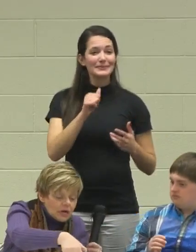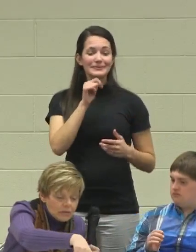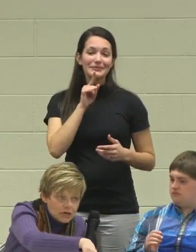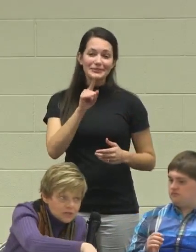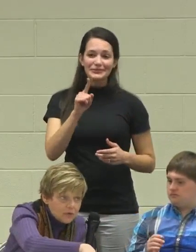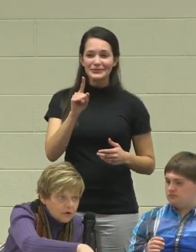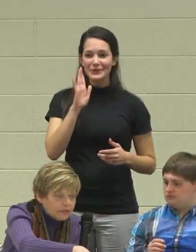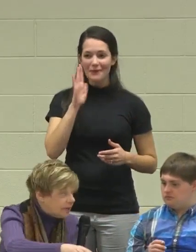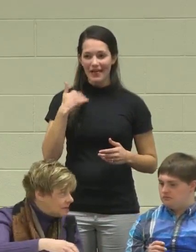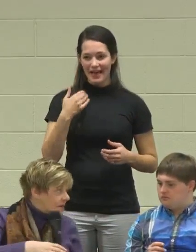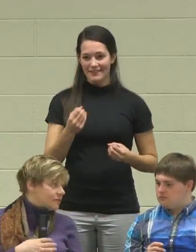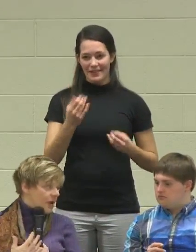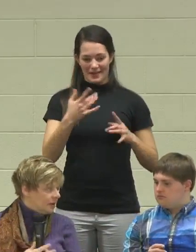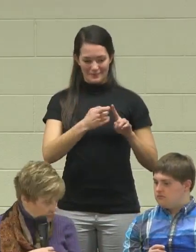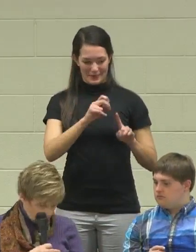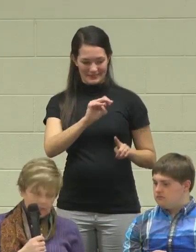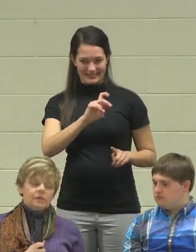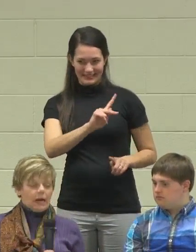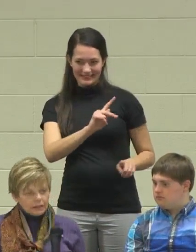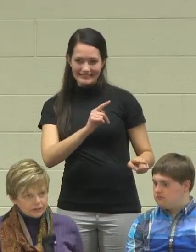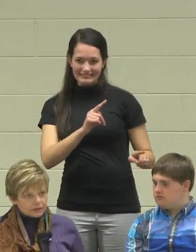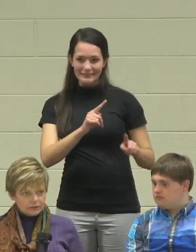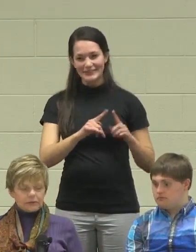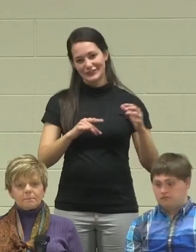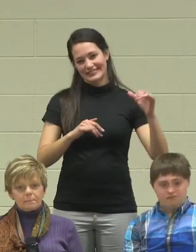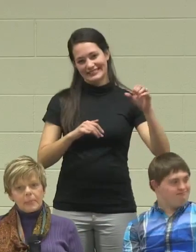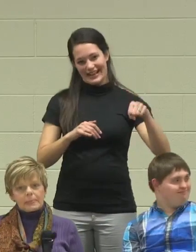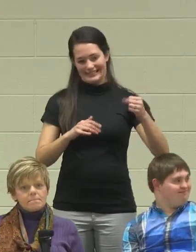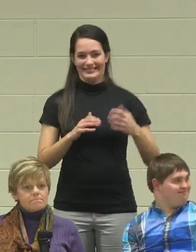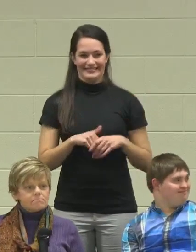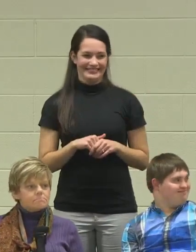to get much from Nicholas other than, "Yes."[Laugh ]